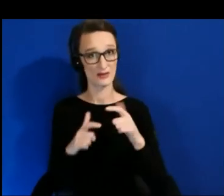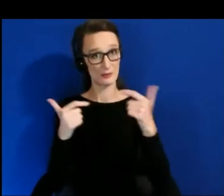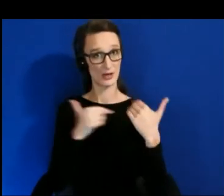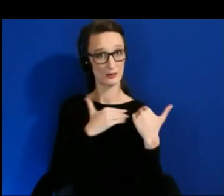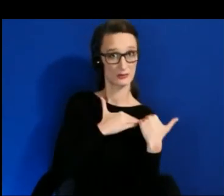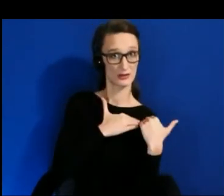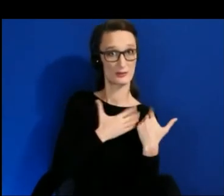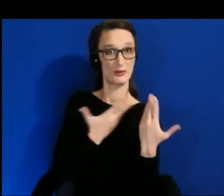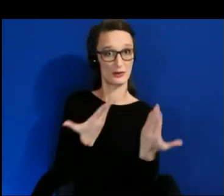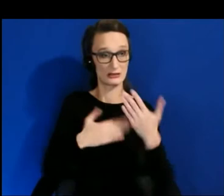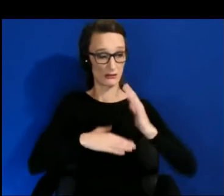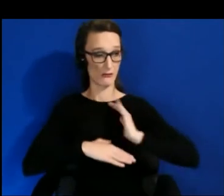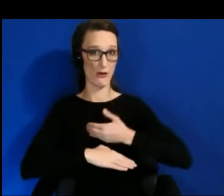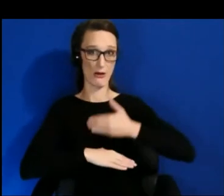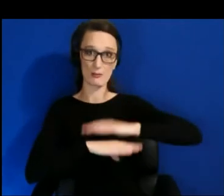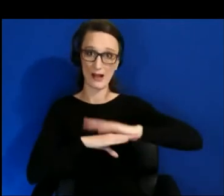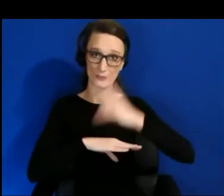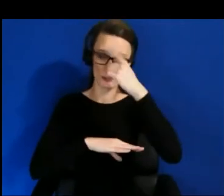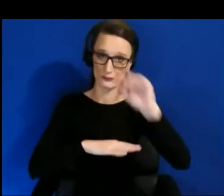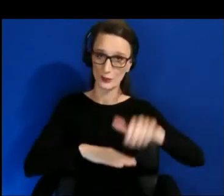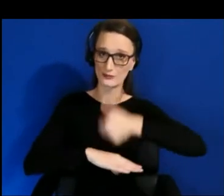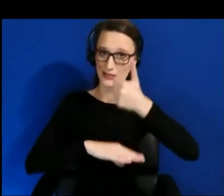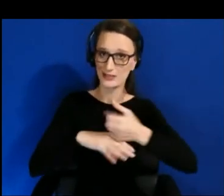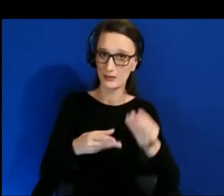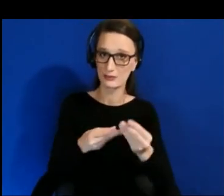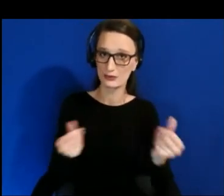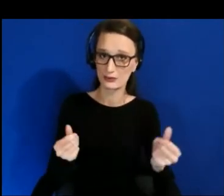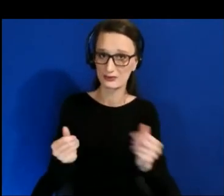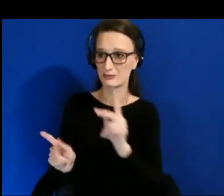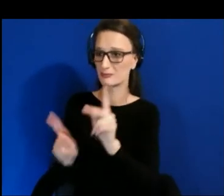well. People aren't going to want to create diverse content for a platform that they can't use.